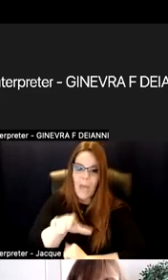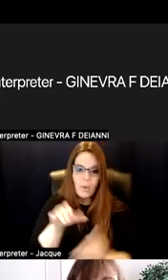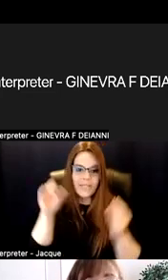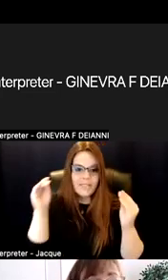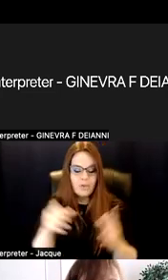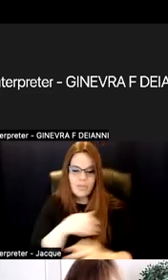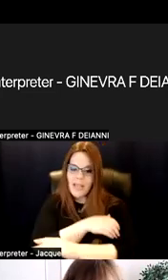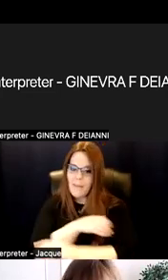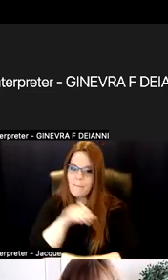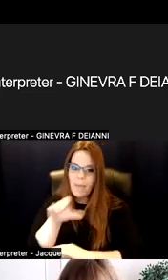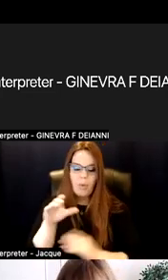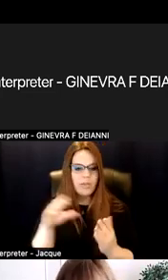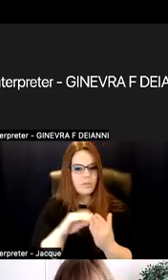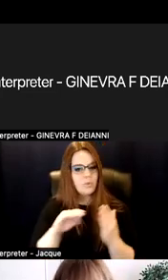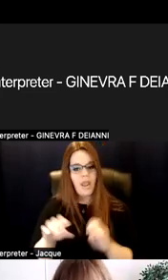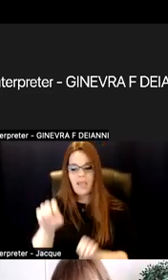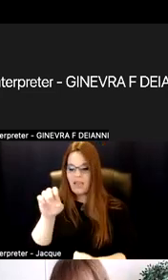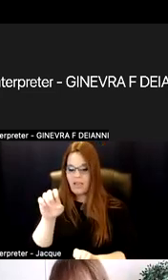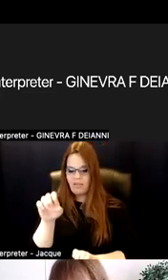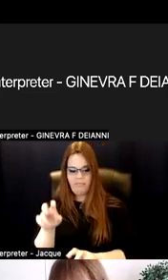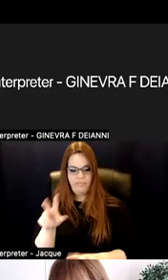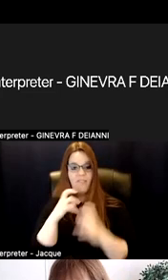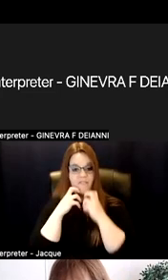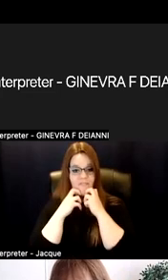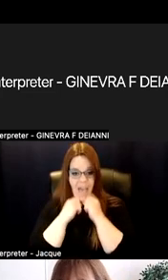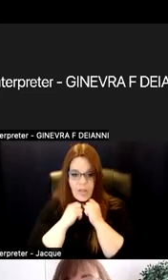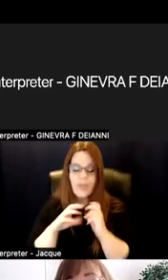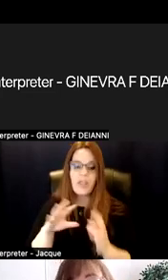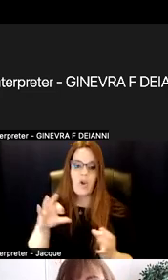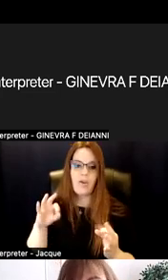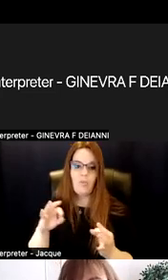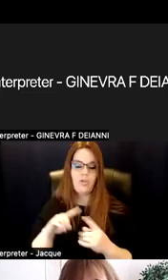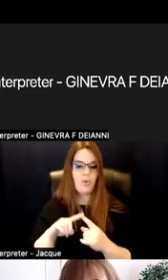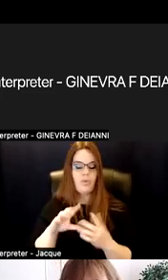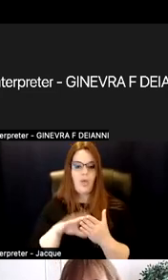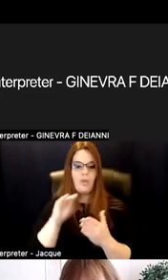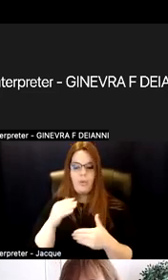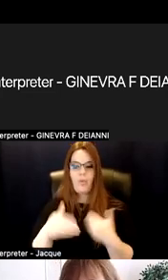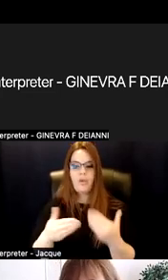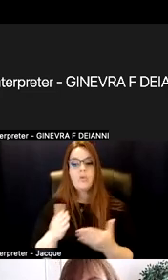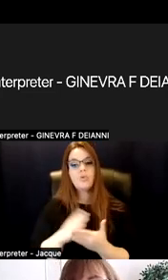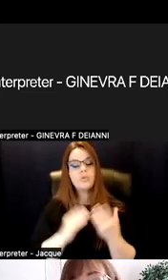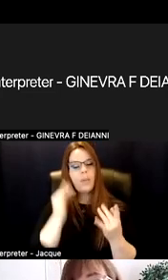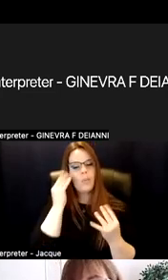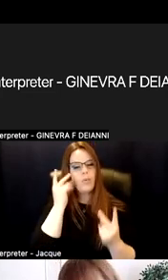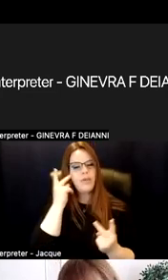and valuing their input into the learning process. So some reflection questions to think about opportunities